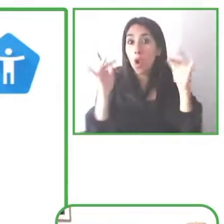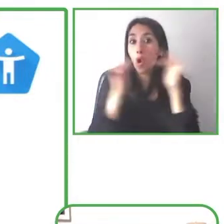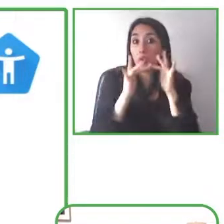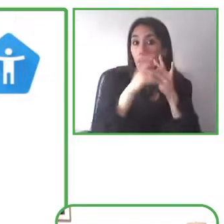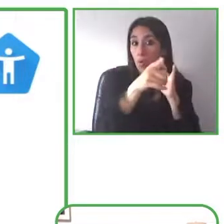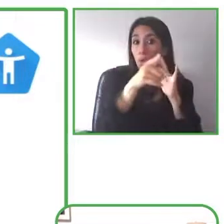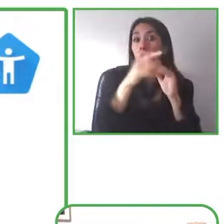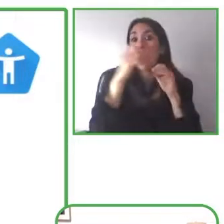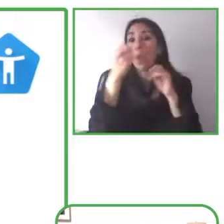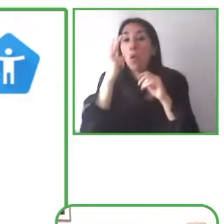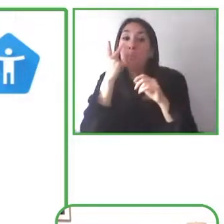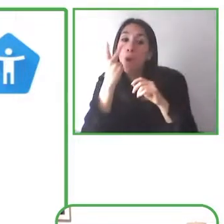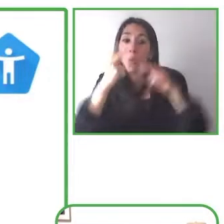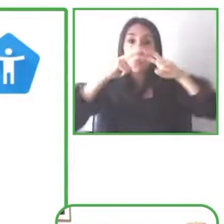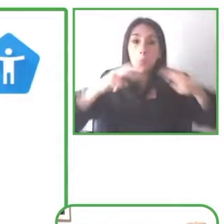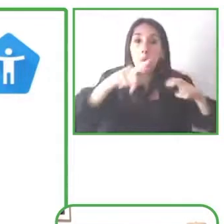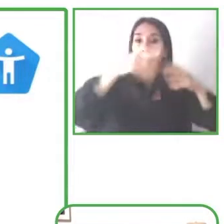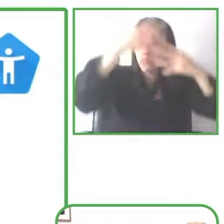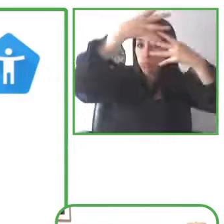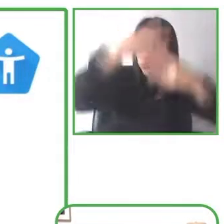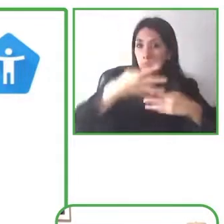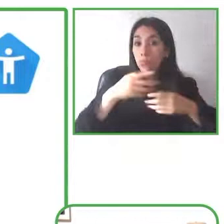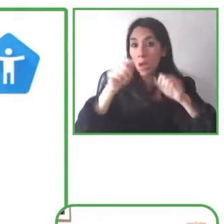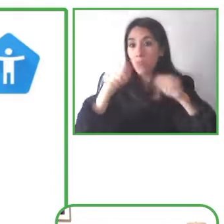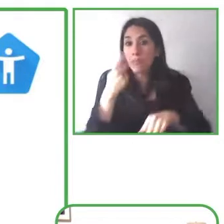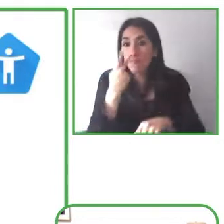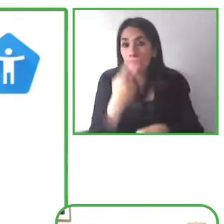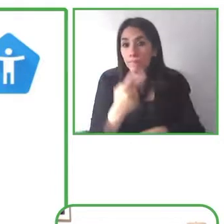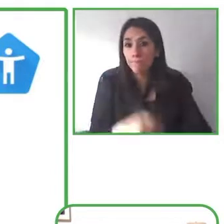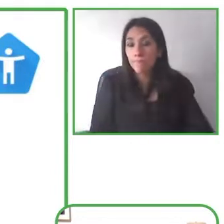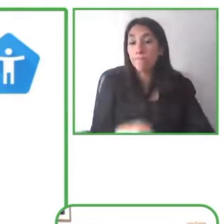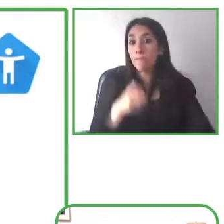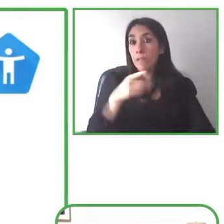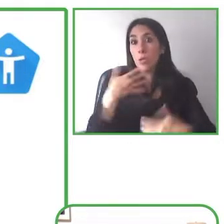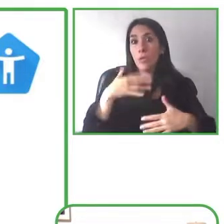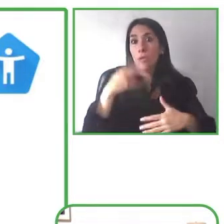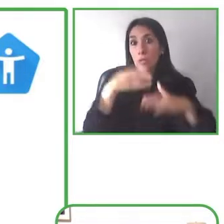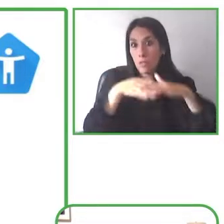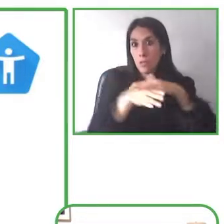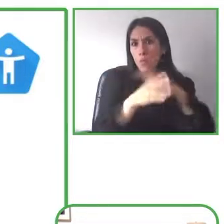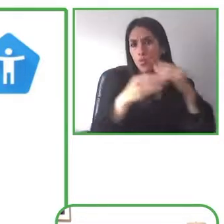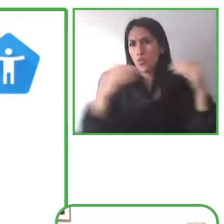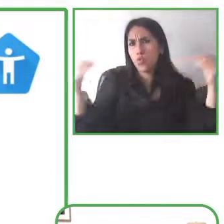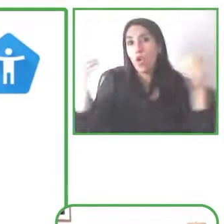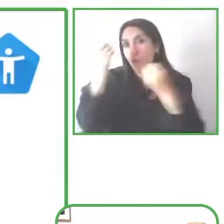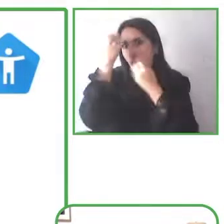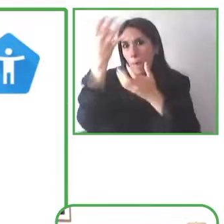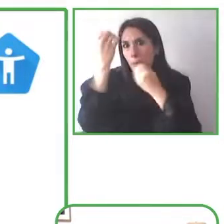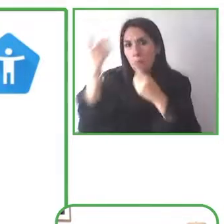you know different product resources different tools for developers and a lot more even just how to get more